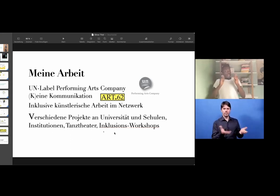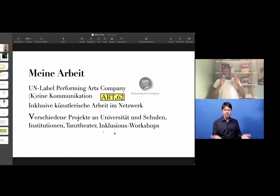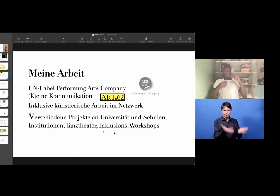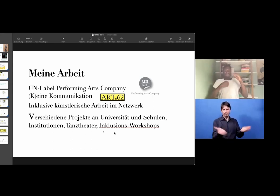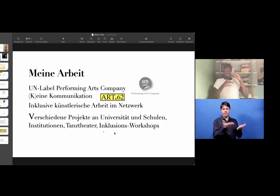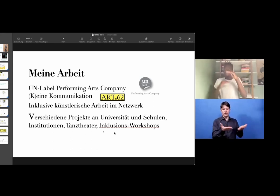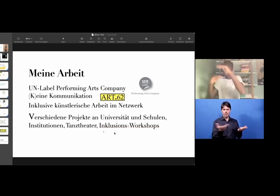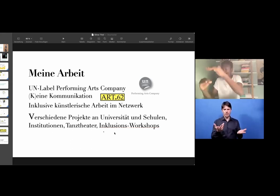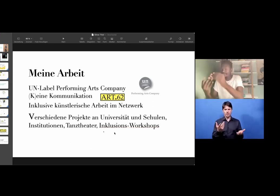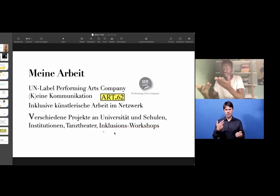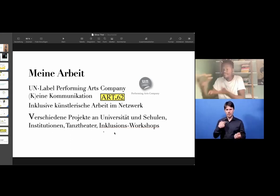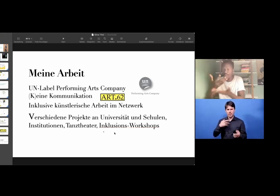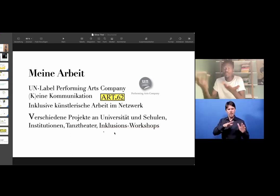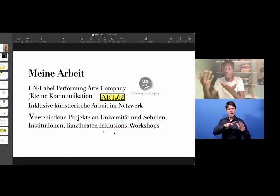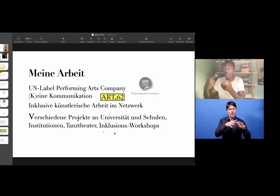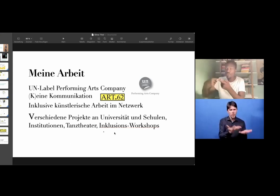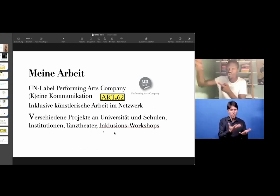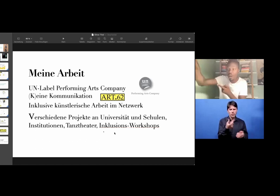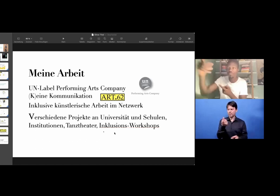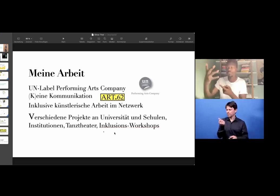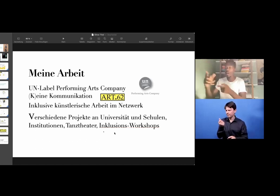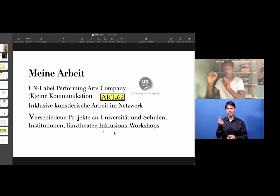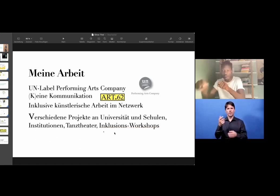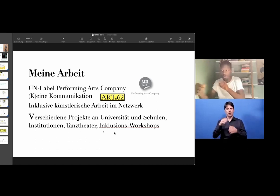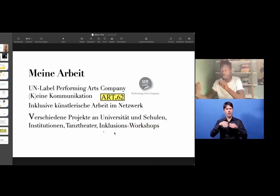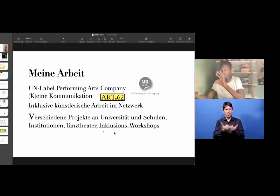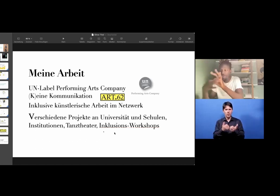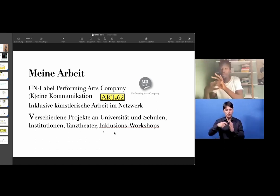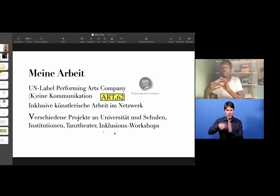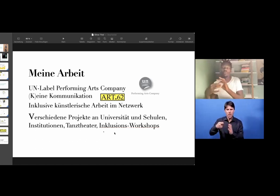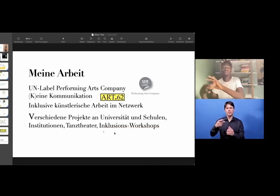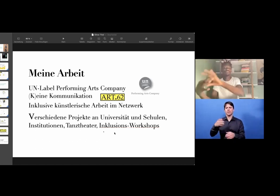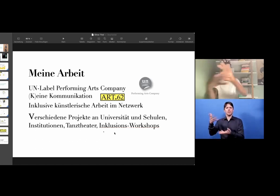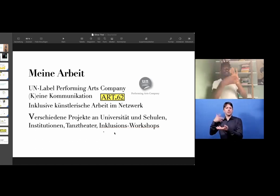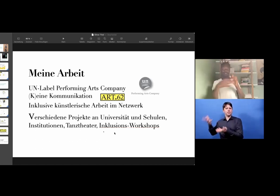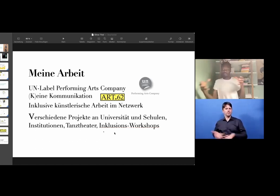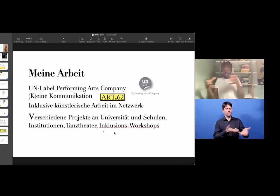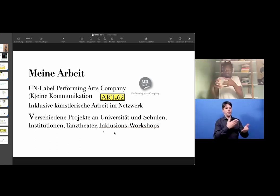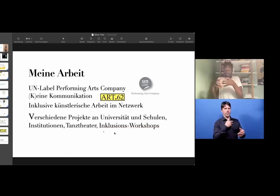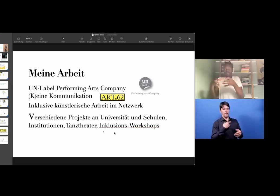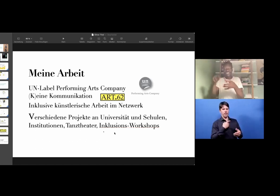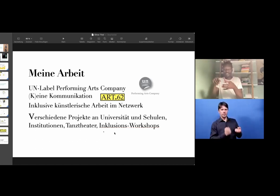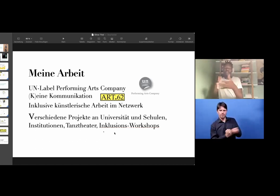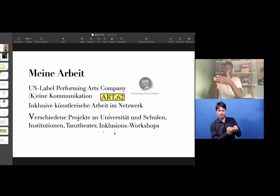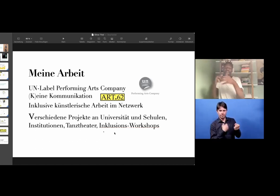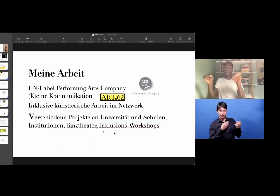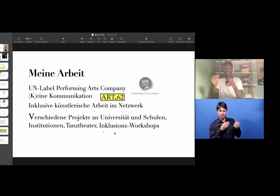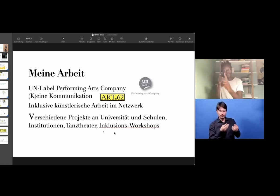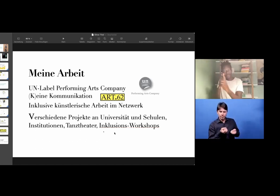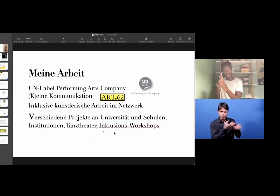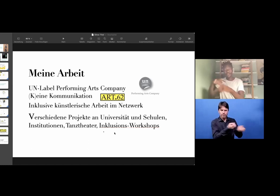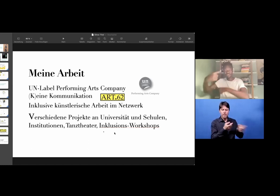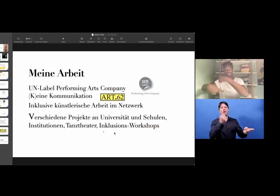It is not that we basically order each other to work for money, but we are in constant conversation